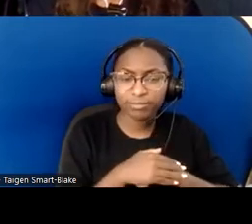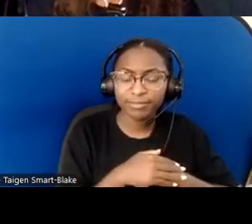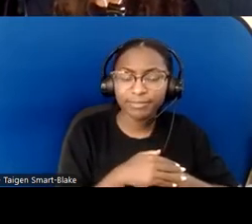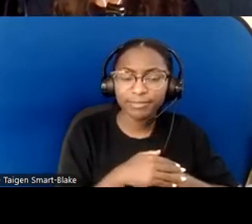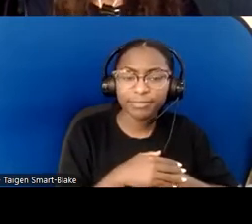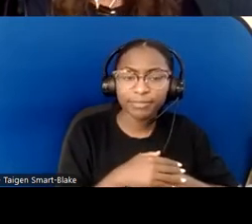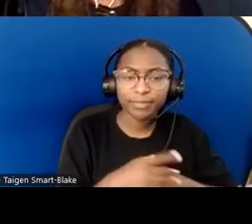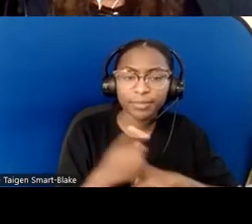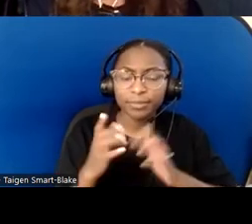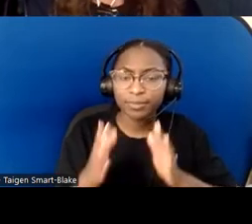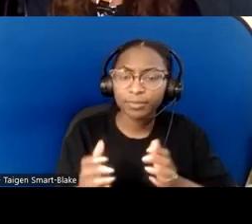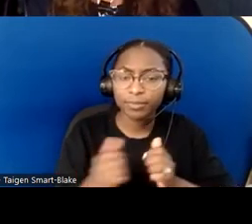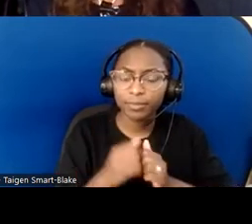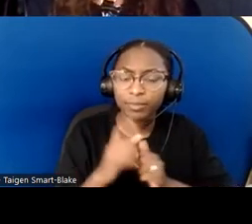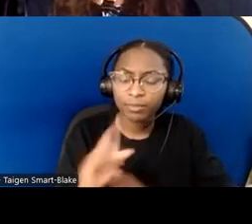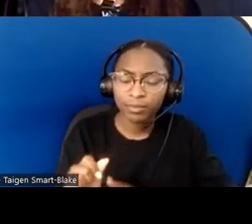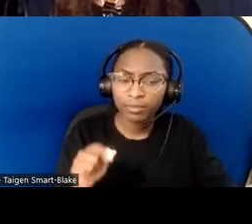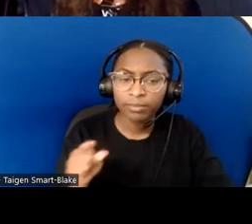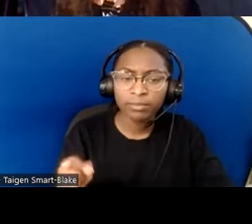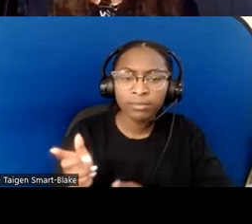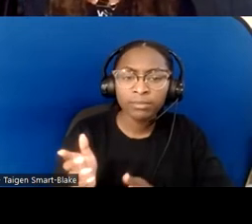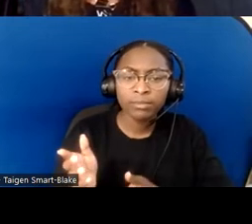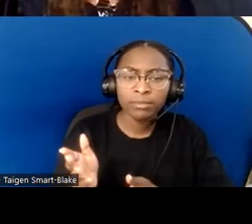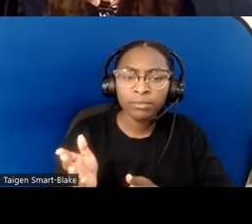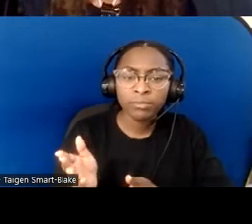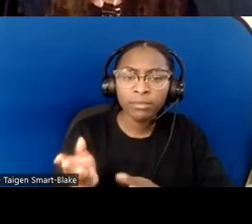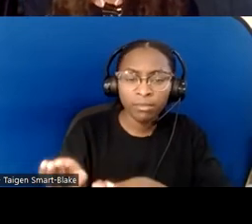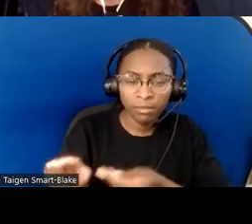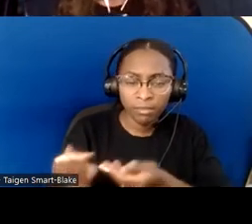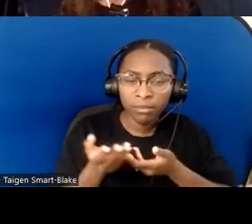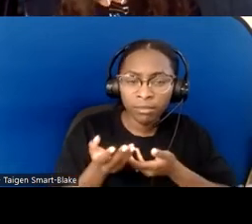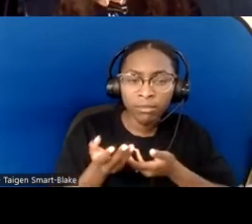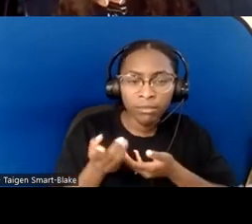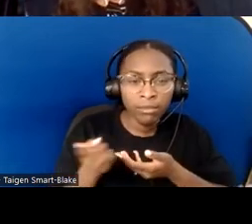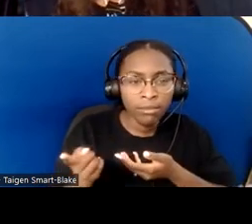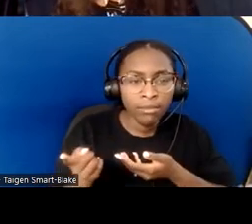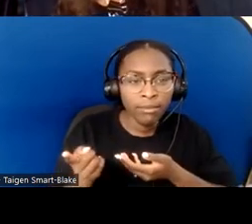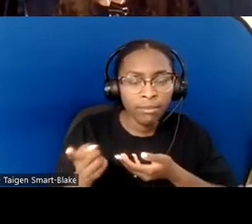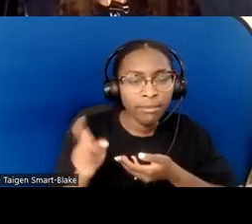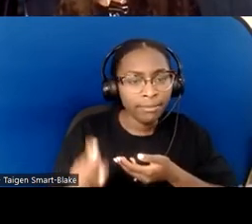who had shared with me and asked for prayer because their uncle had died recently